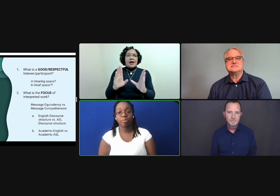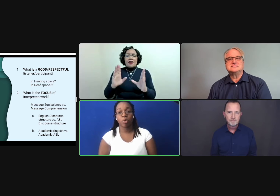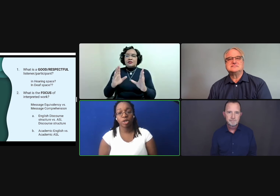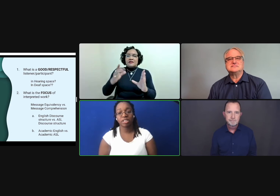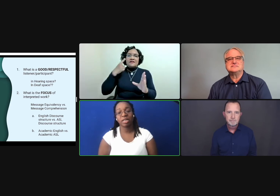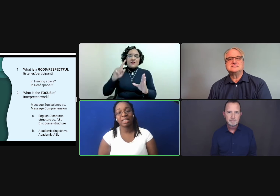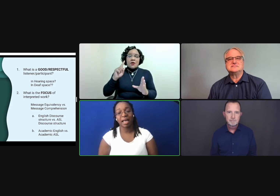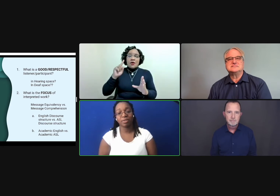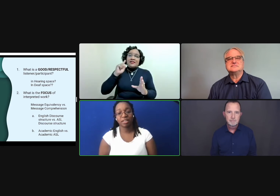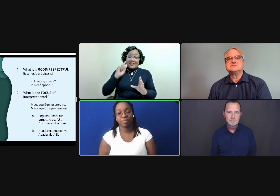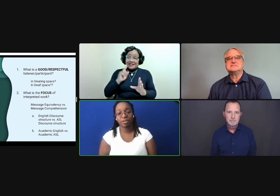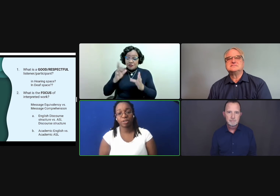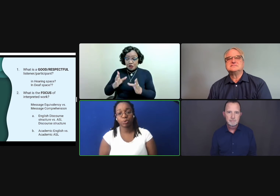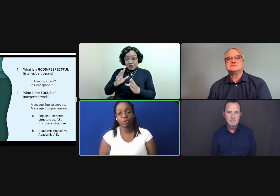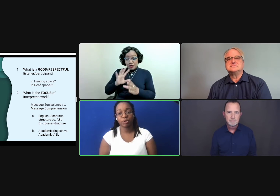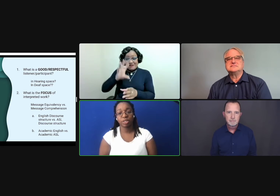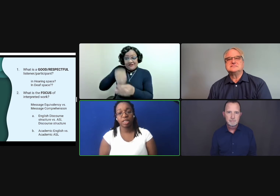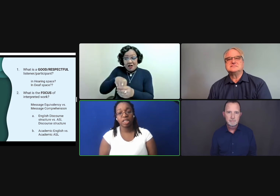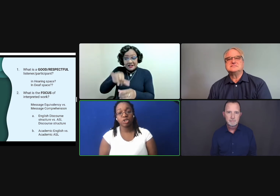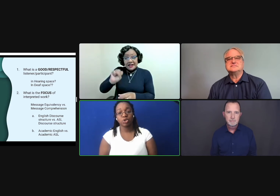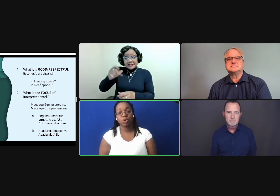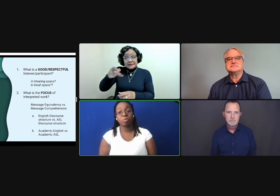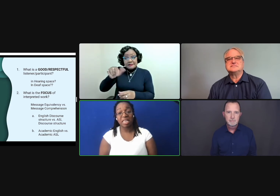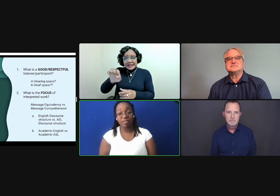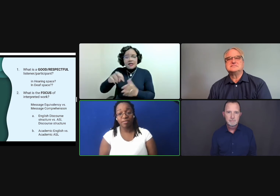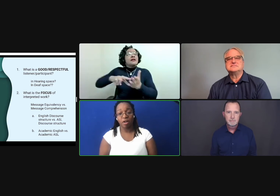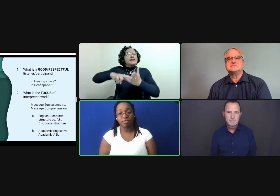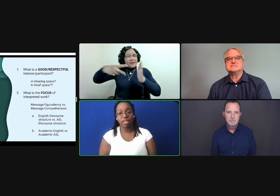it's important to allow deaf individuals to be involved